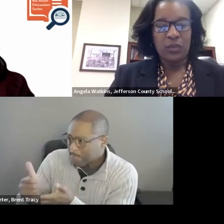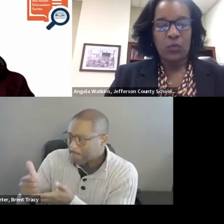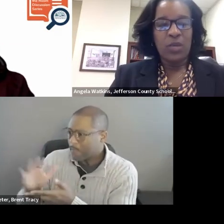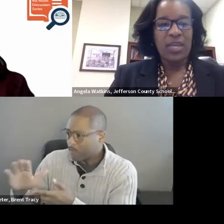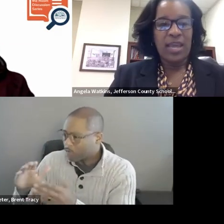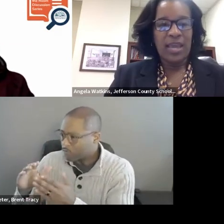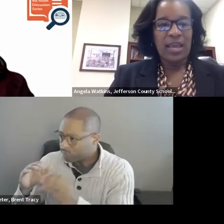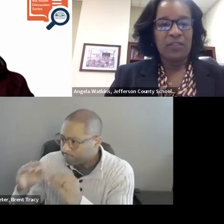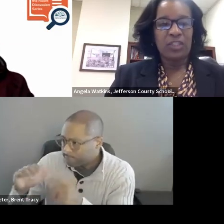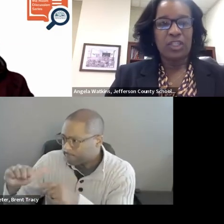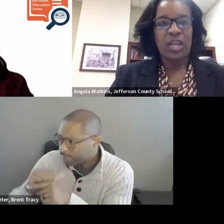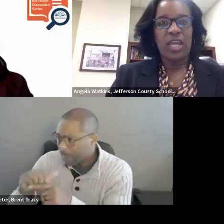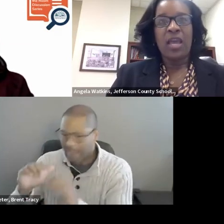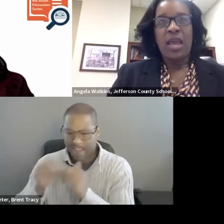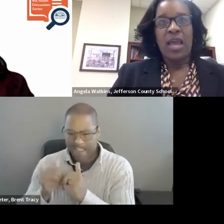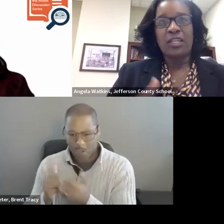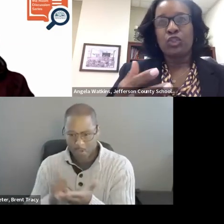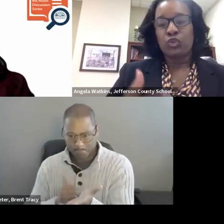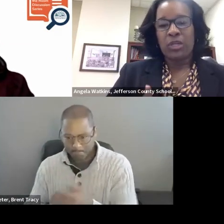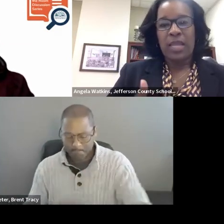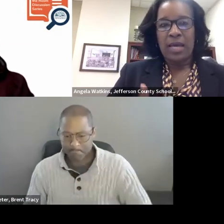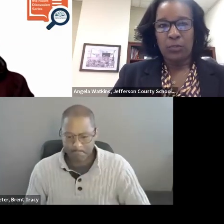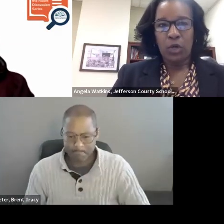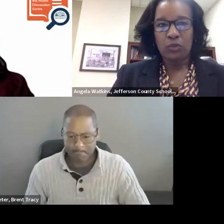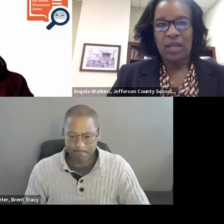We have such a streamlined approach.